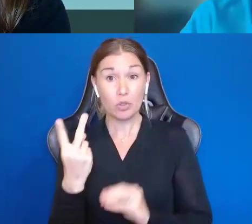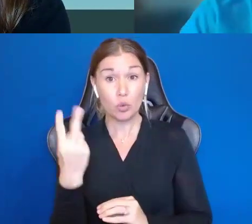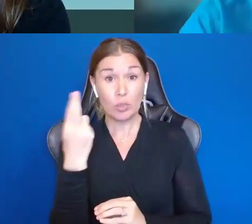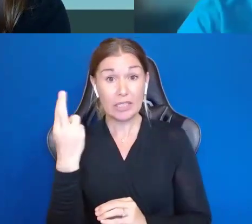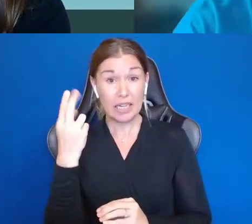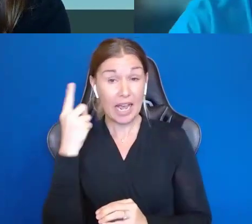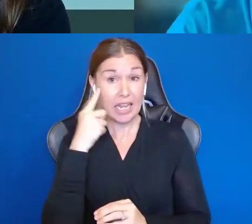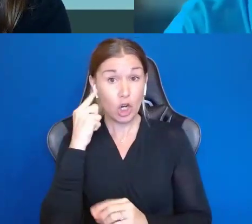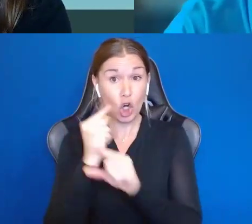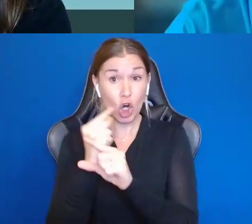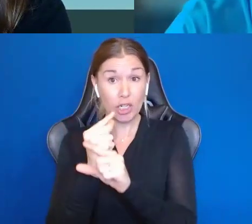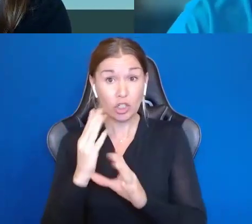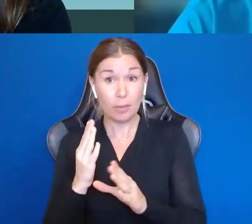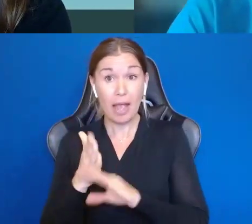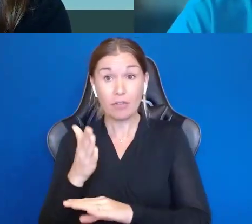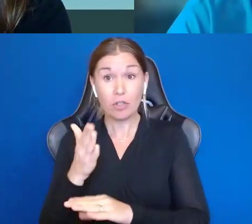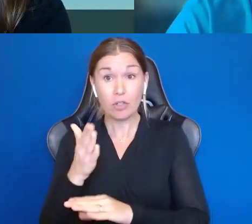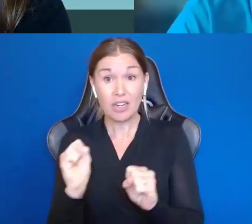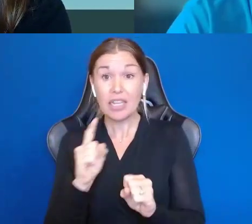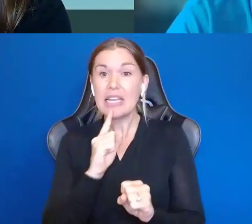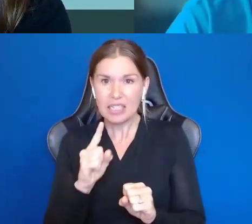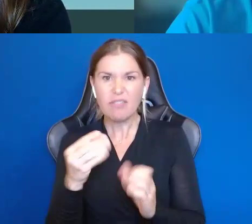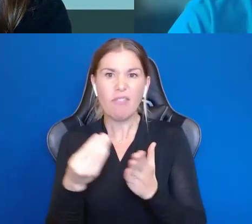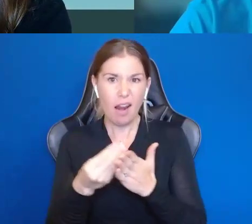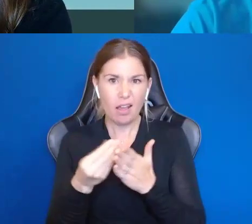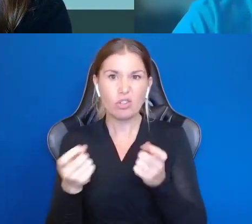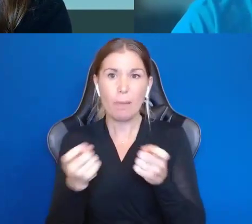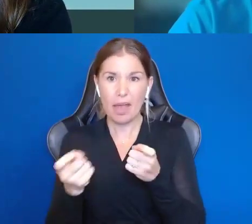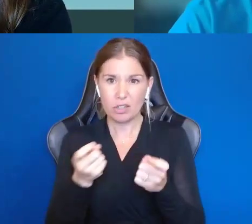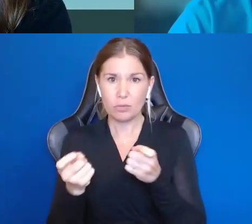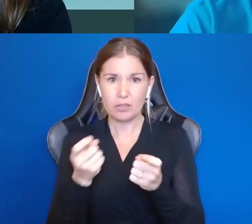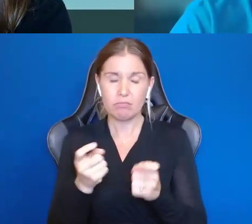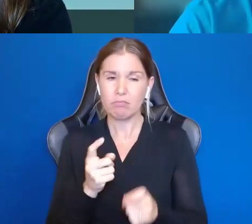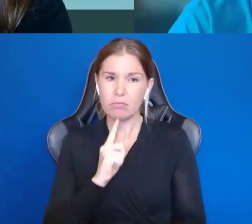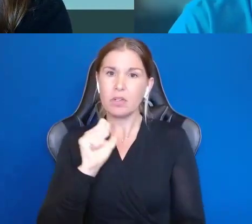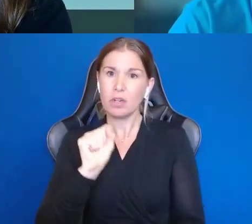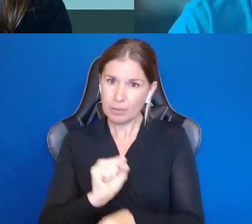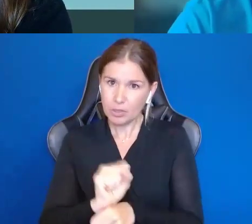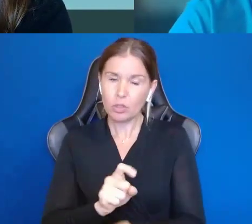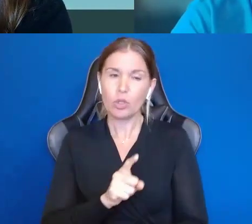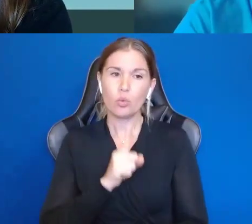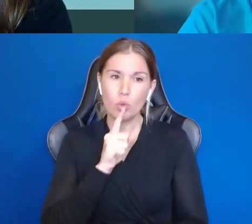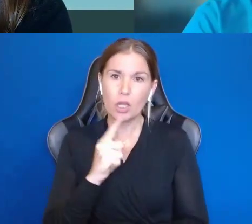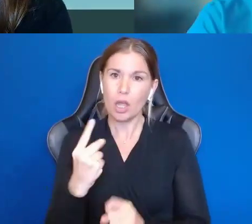is financial management, and that is an absolutely real and appropriate concern. I talk to people about